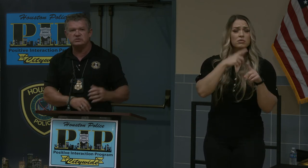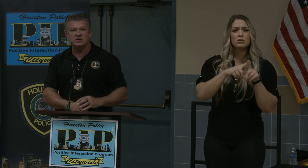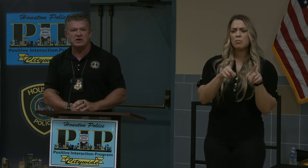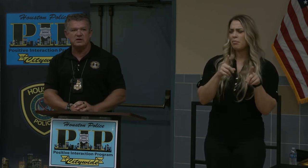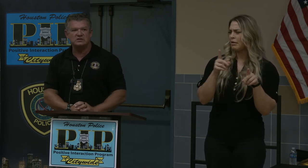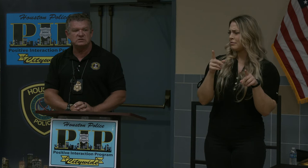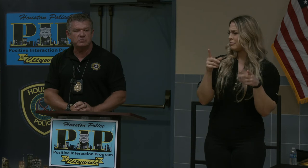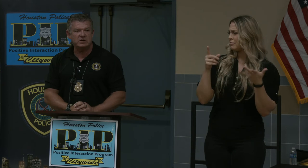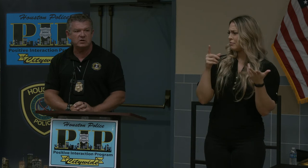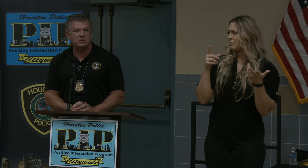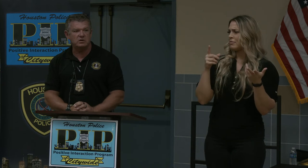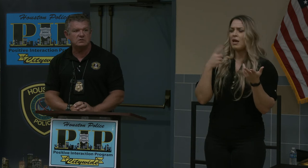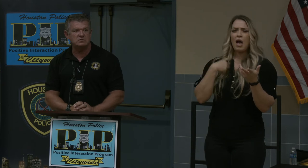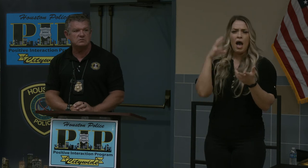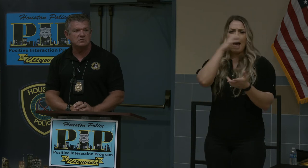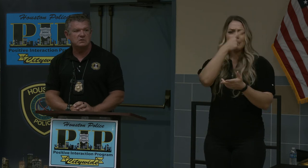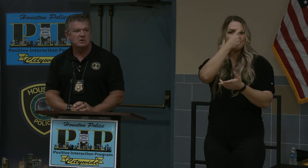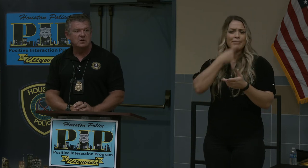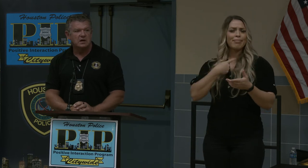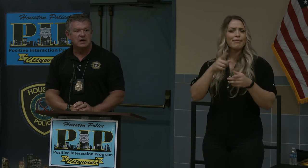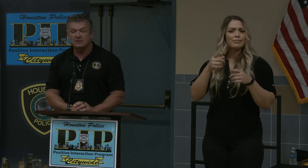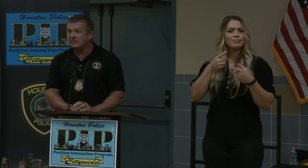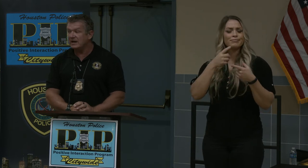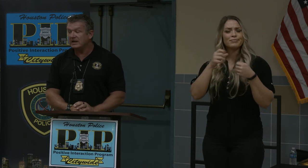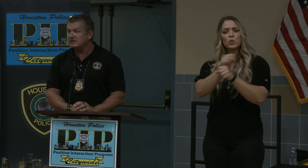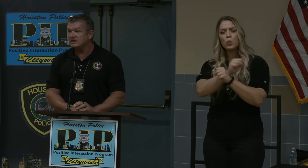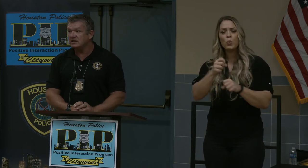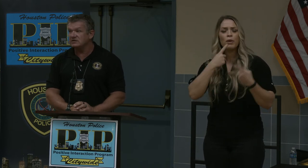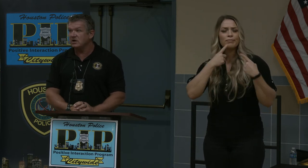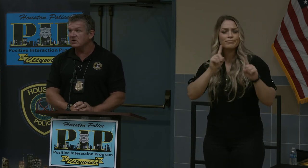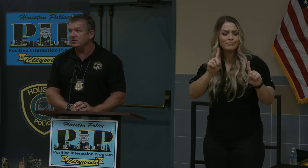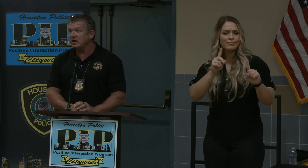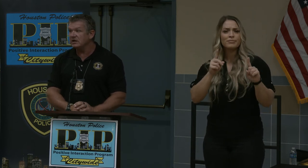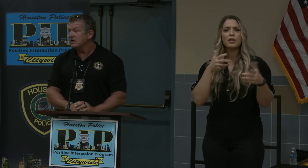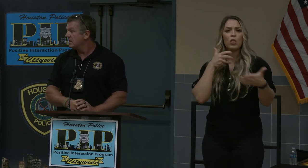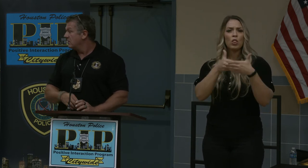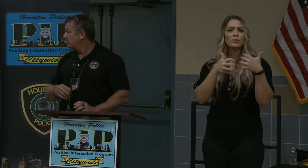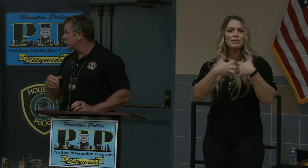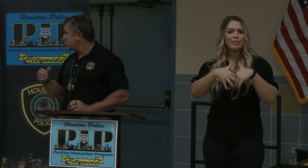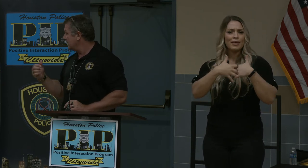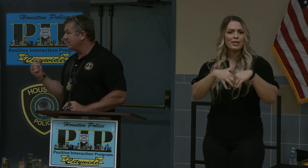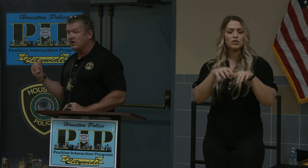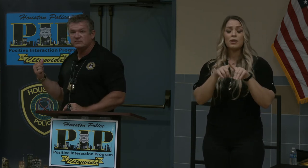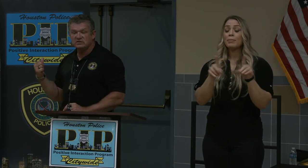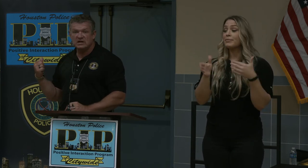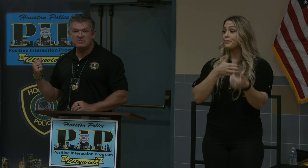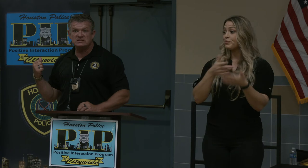they are to the engine the better they work. I could talk all night. But I have officer Gamez